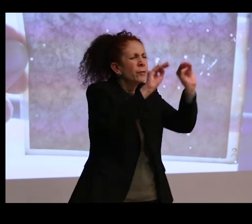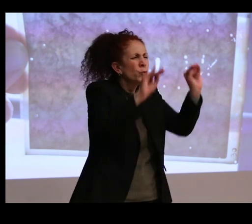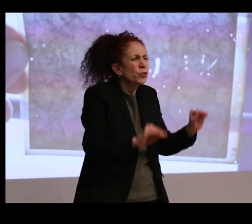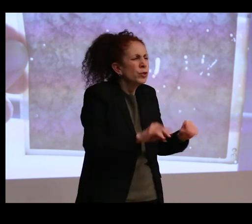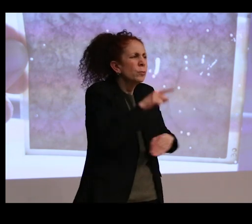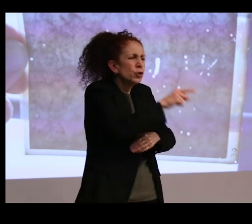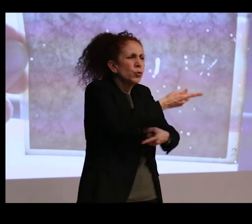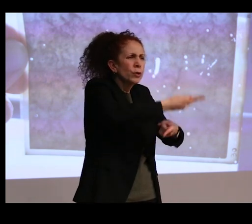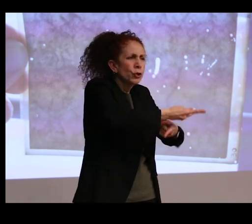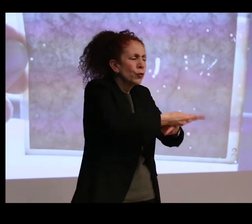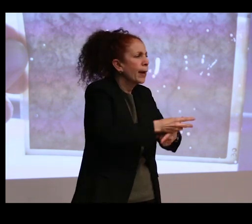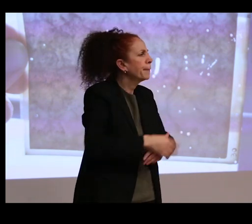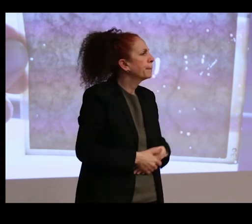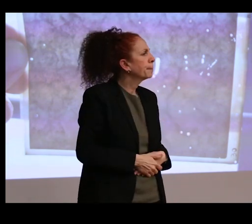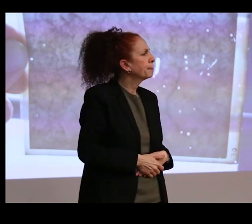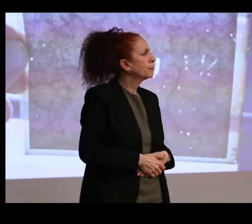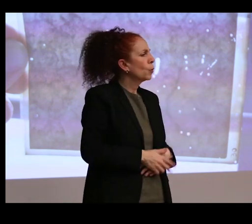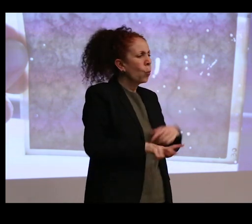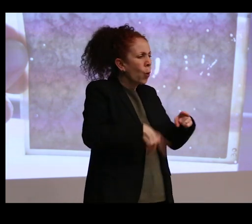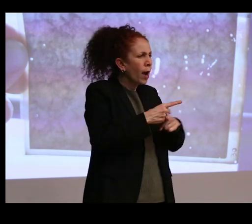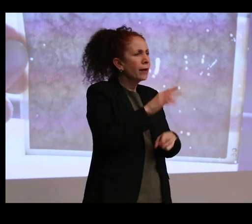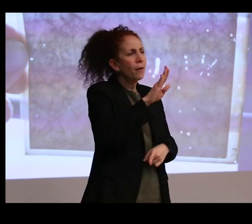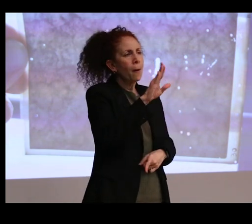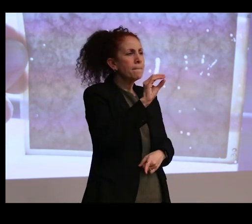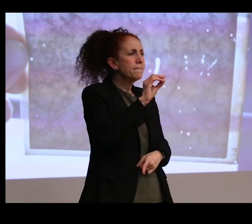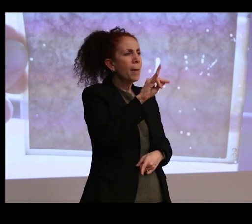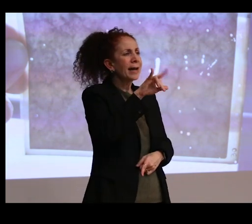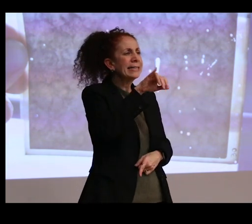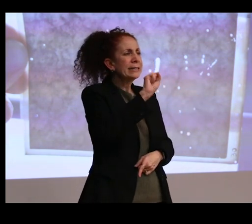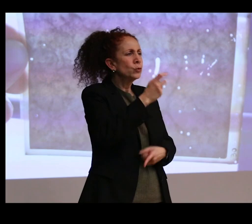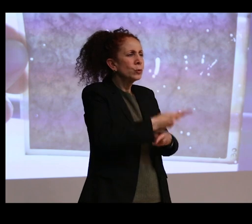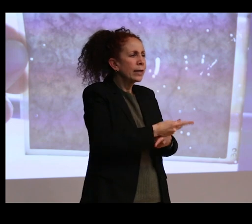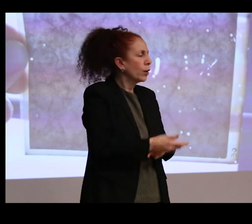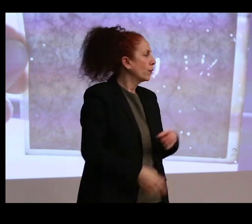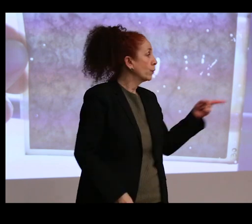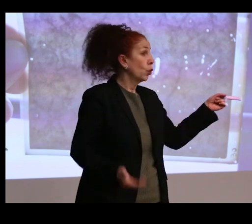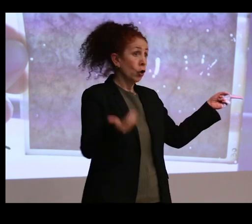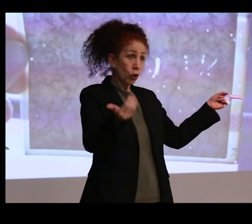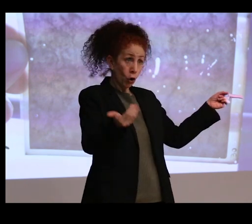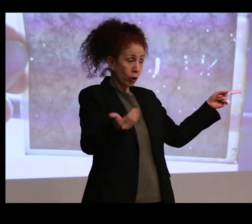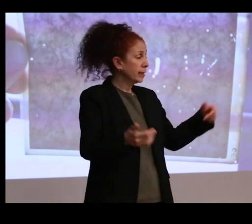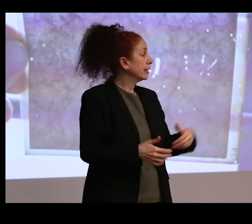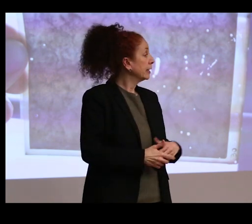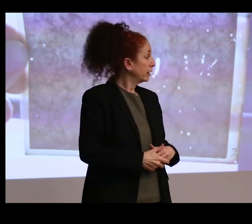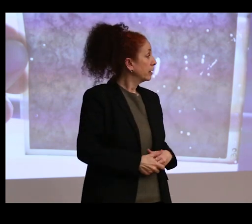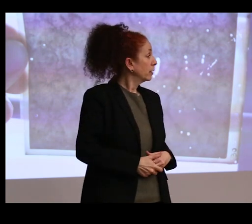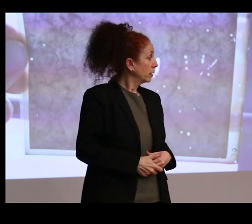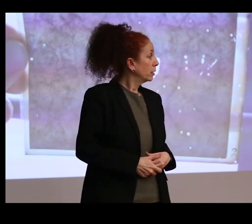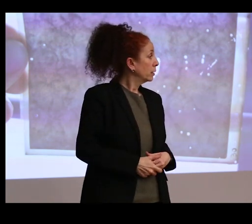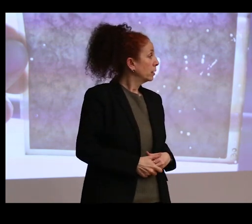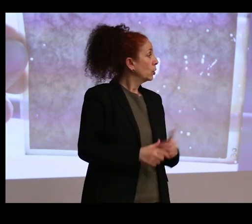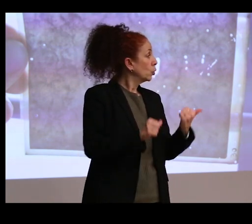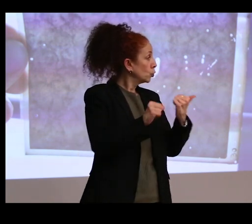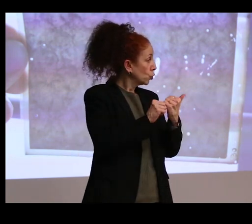of bodies, artifacts, objects? So currently, I'm the associate director of the Hopkins